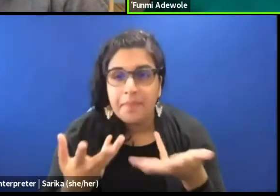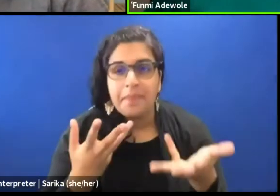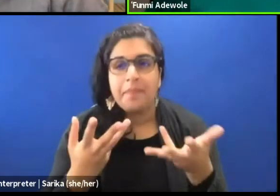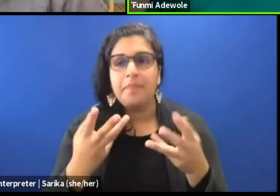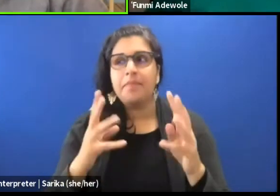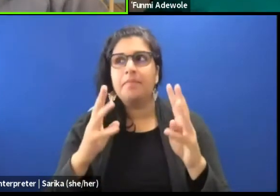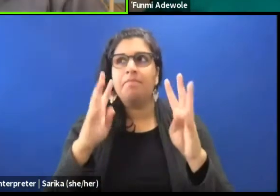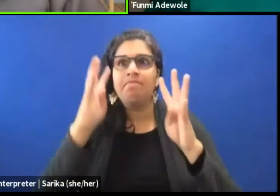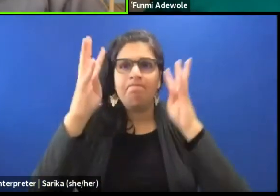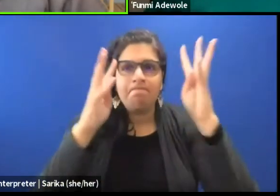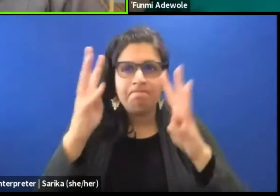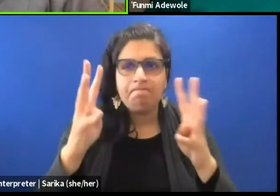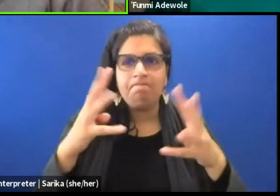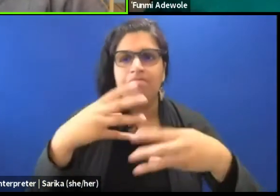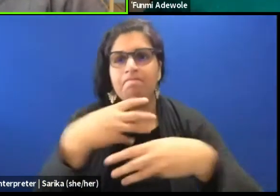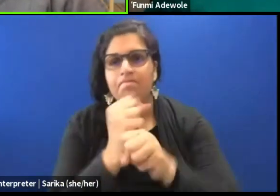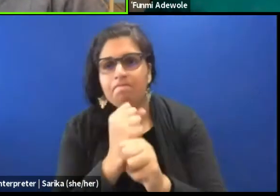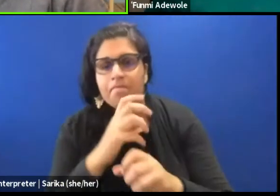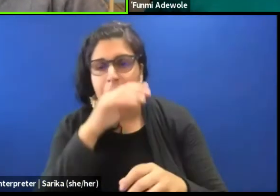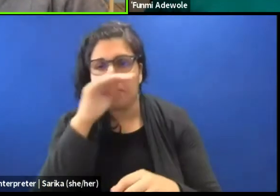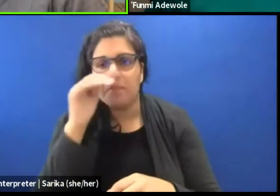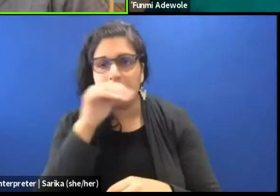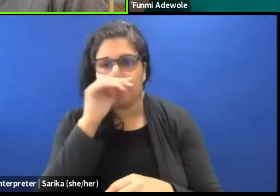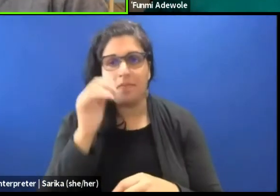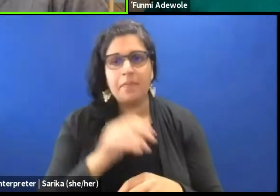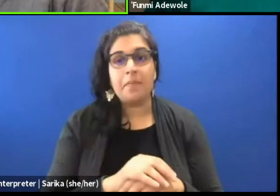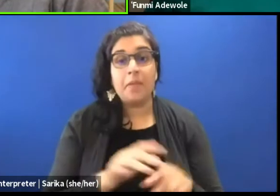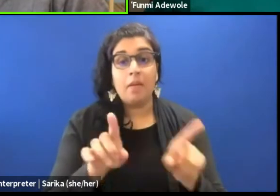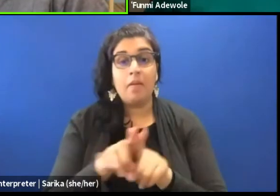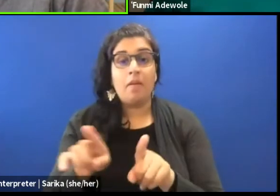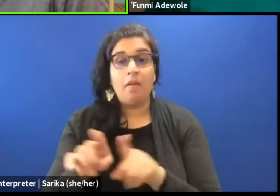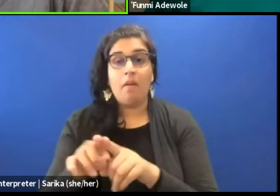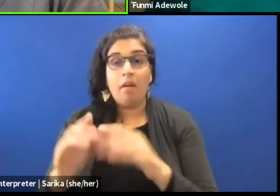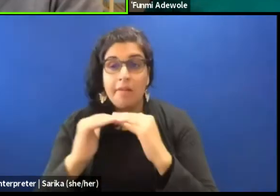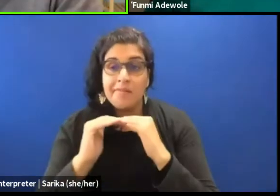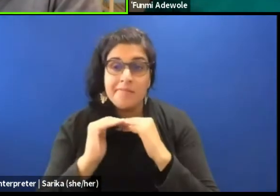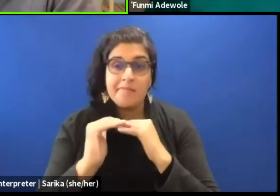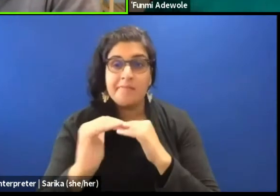and also with a constant drive towards device theater,